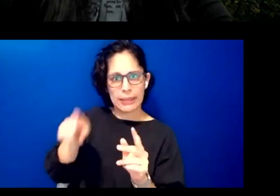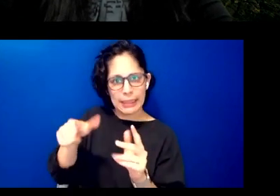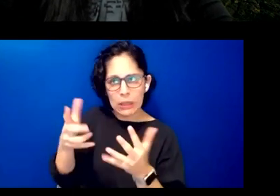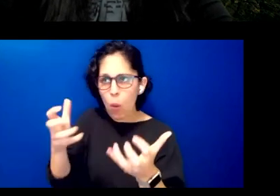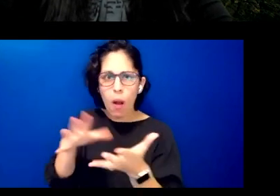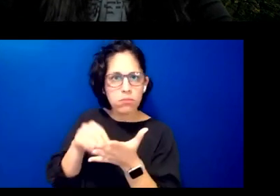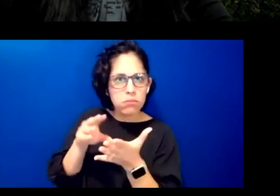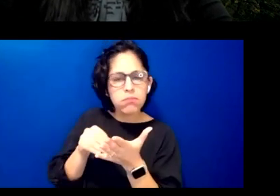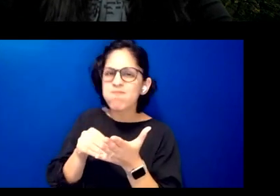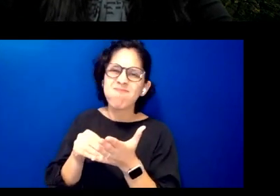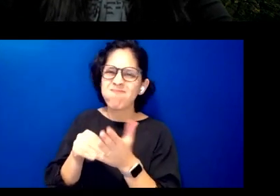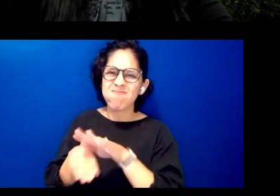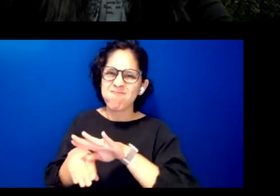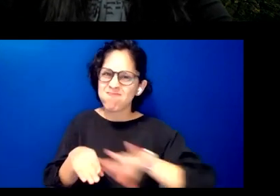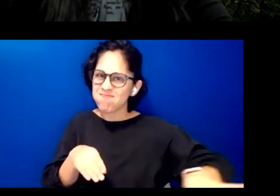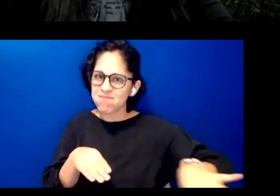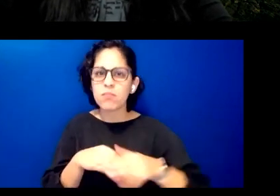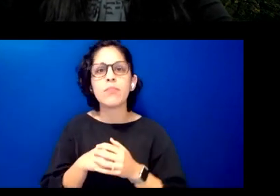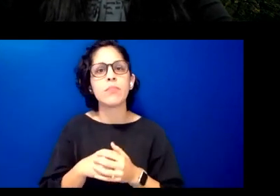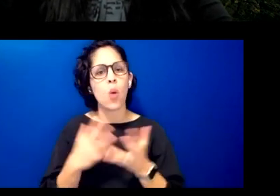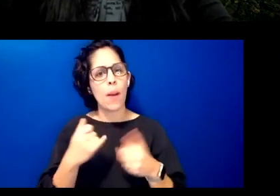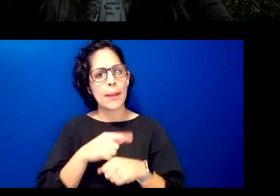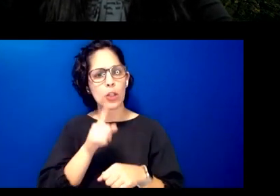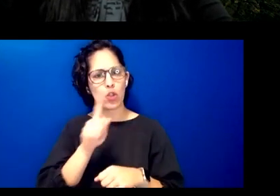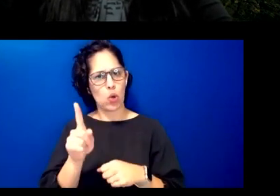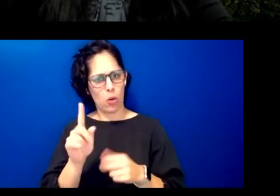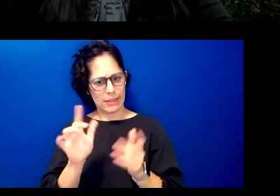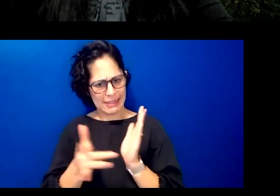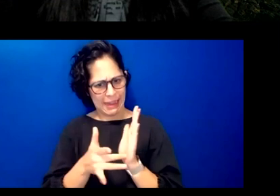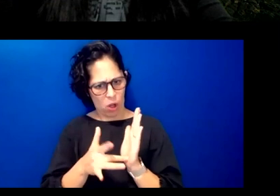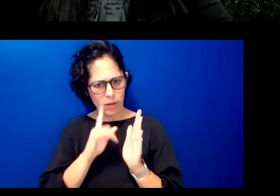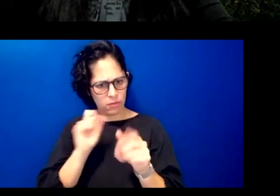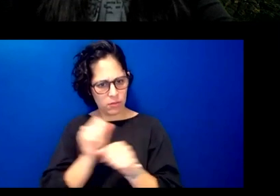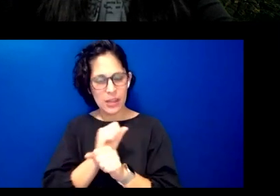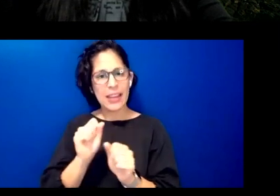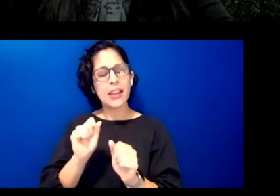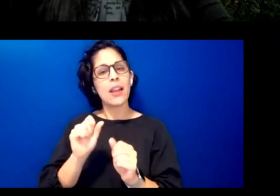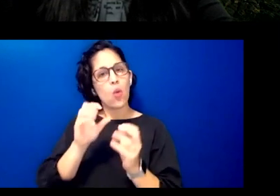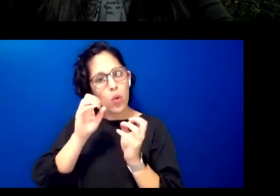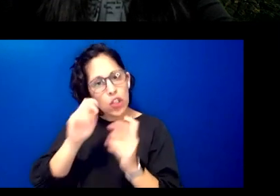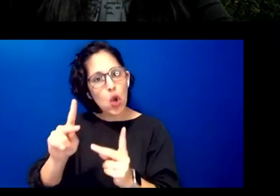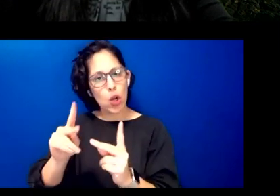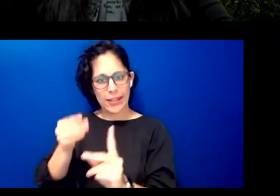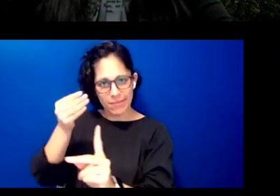that our use of technology is returning our languages to our lands to our communities